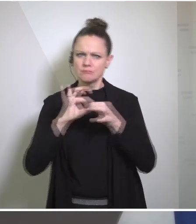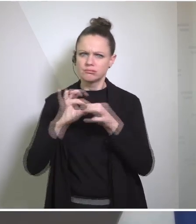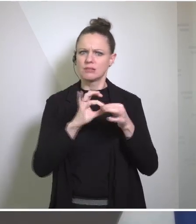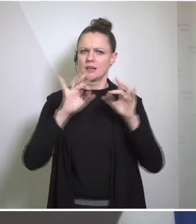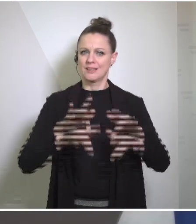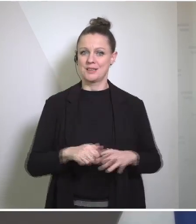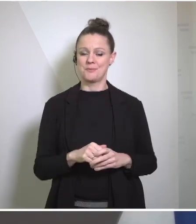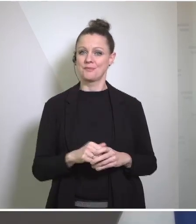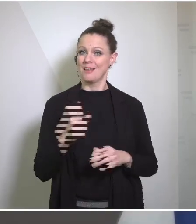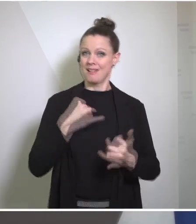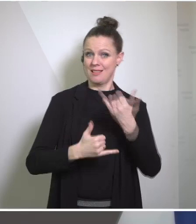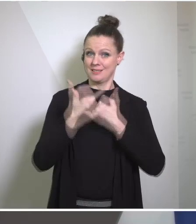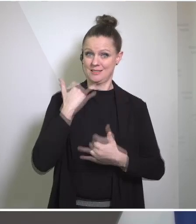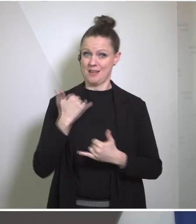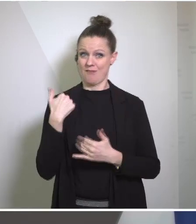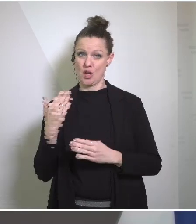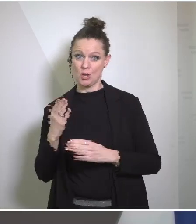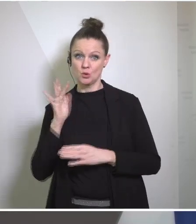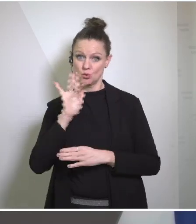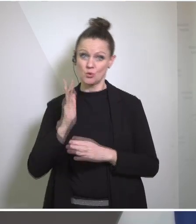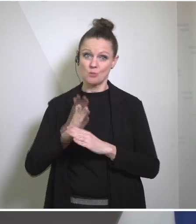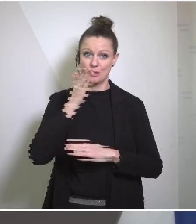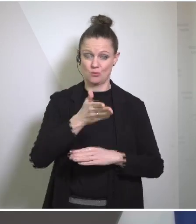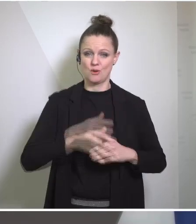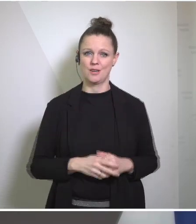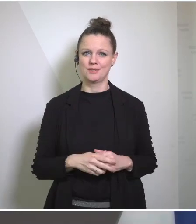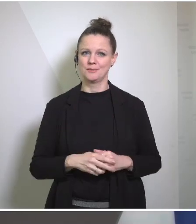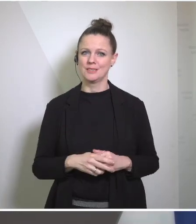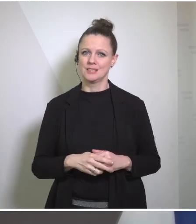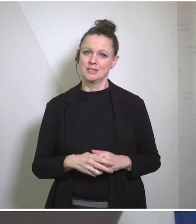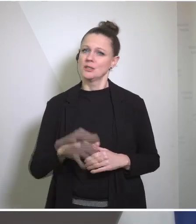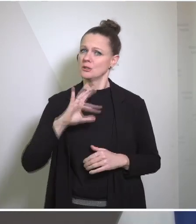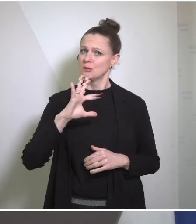visit you in Washington DC. It is also a very much appreciated sign of your support for the work of